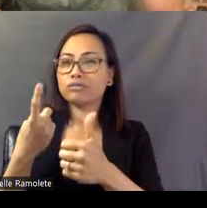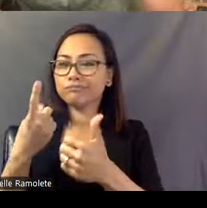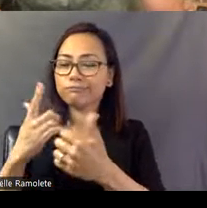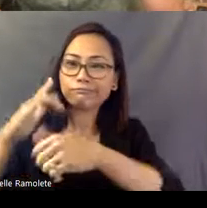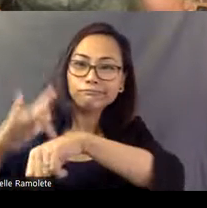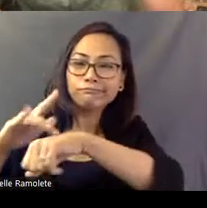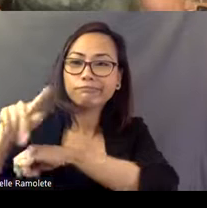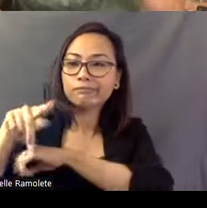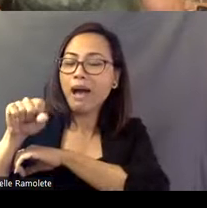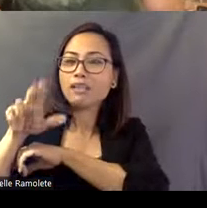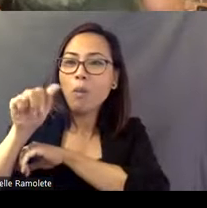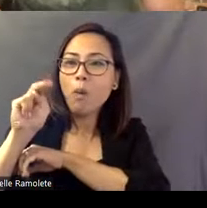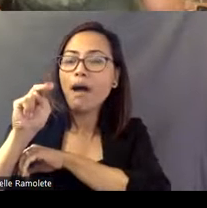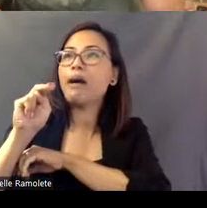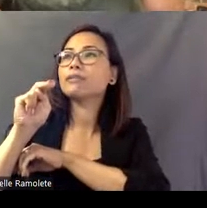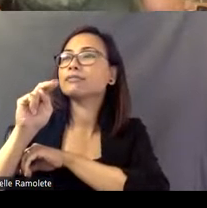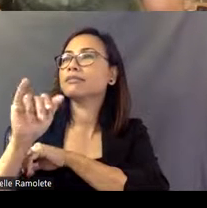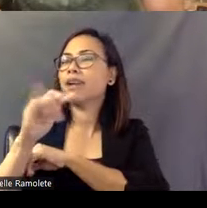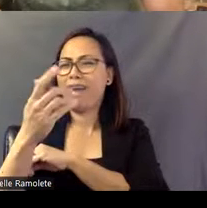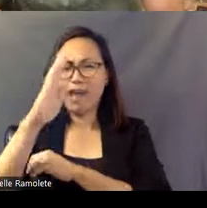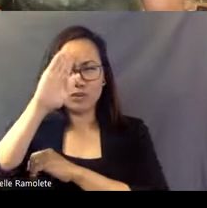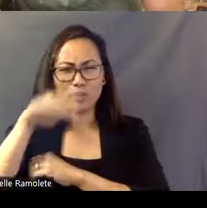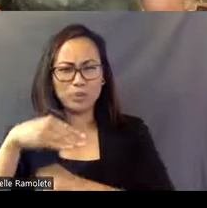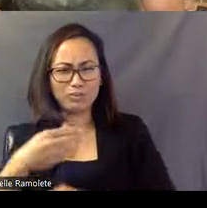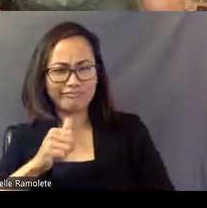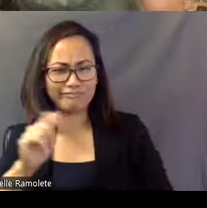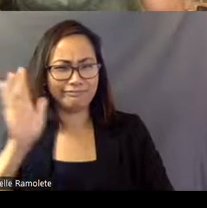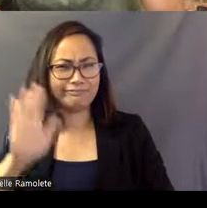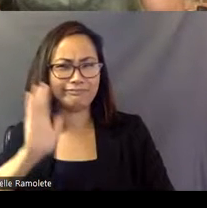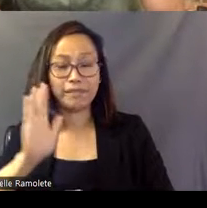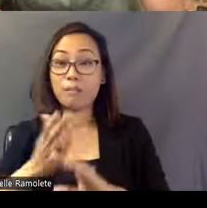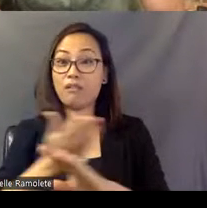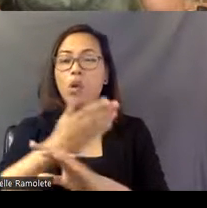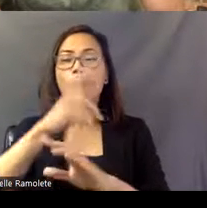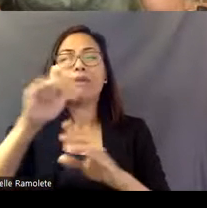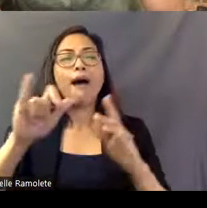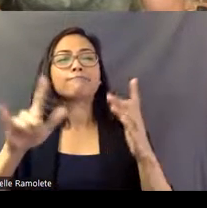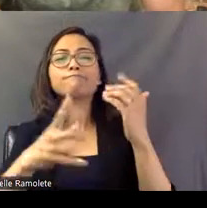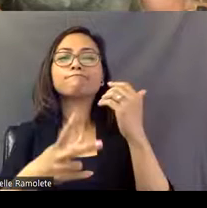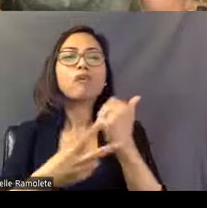so I knew- even back then, before the restoration- that Pasaquan was kind of one of the most